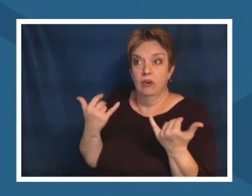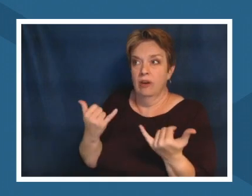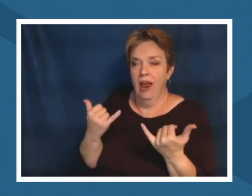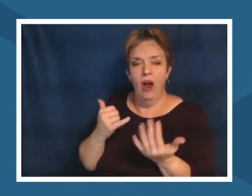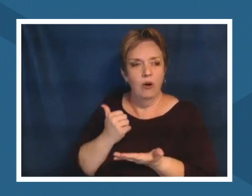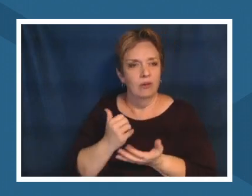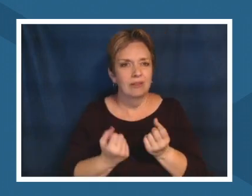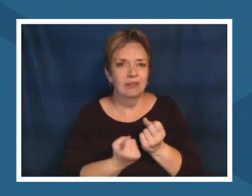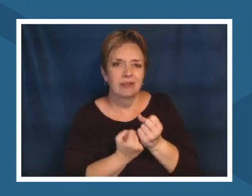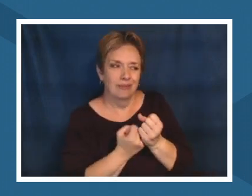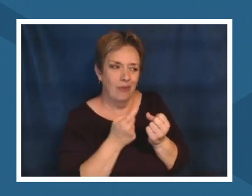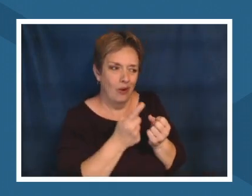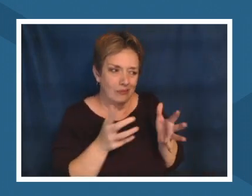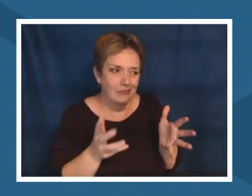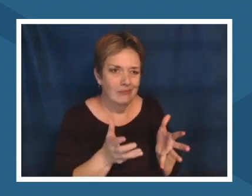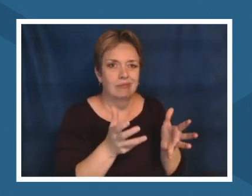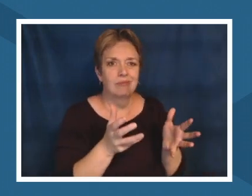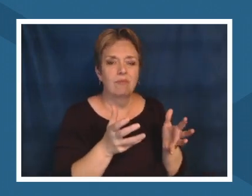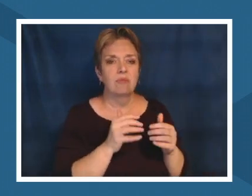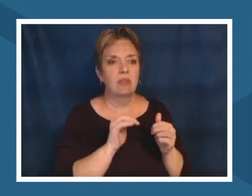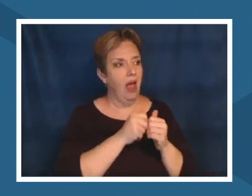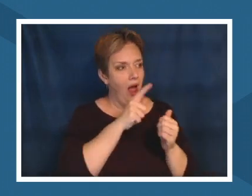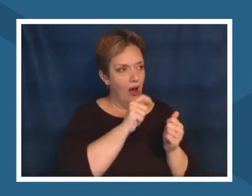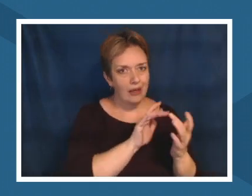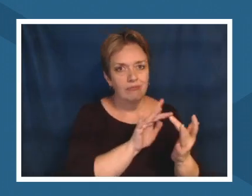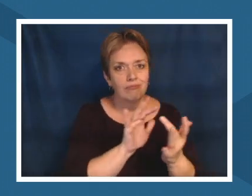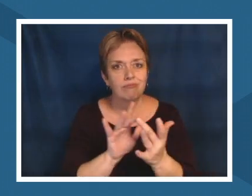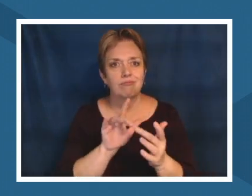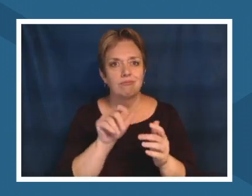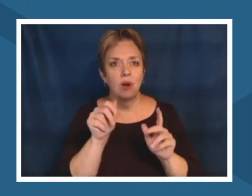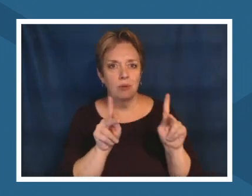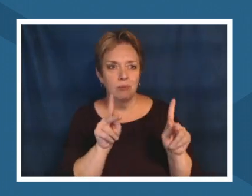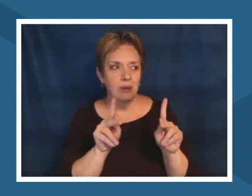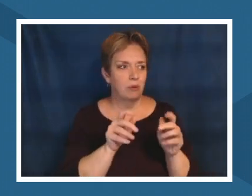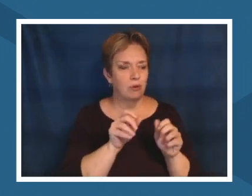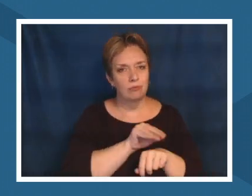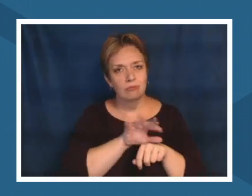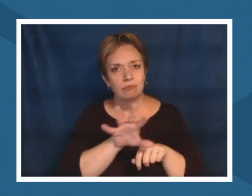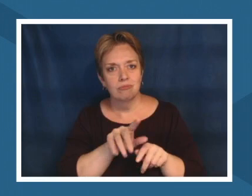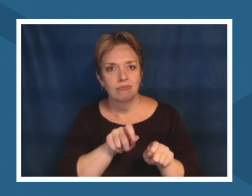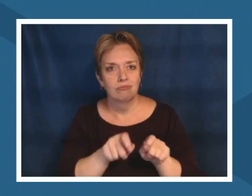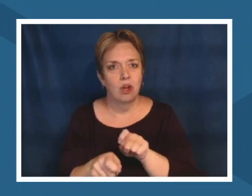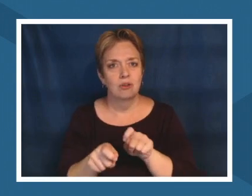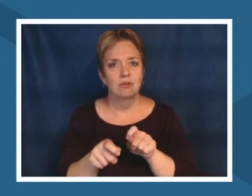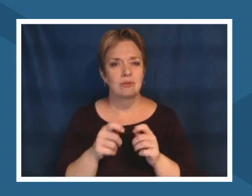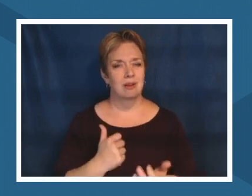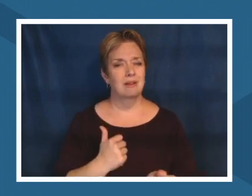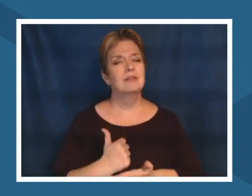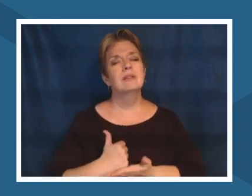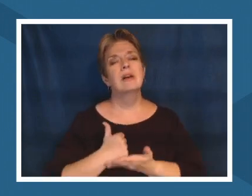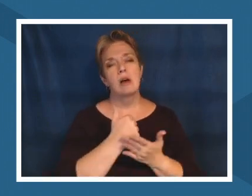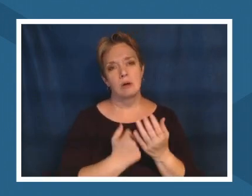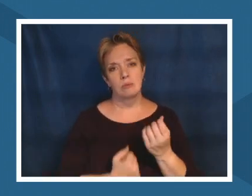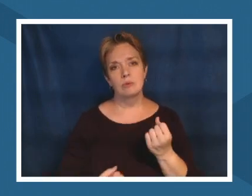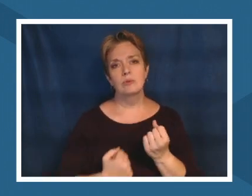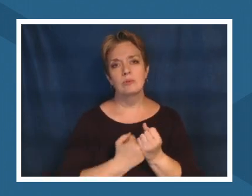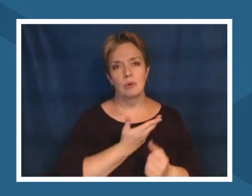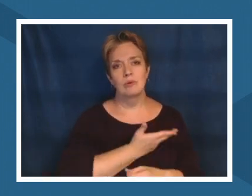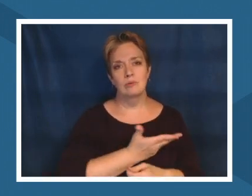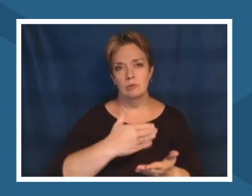out to really helping support our students because i think they have such great